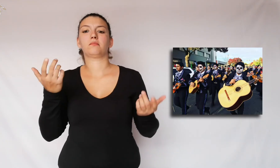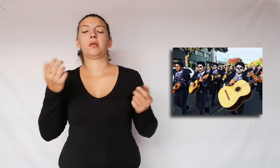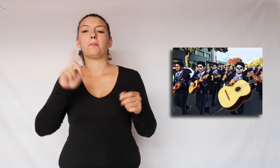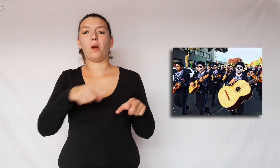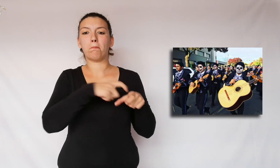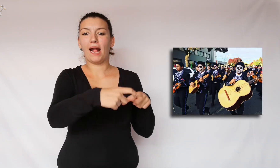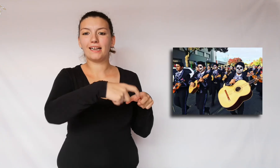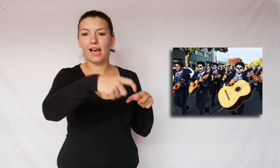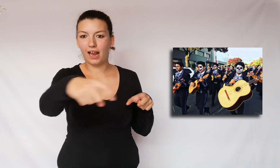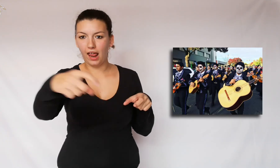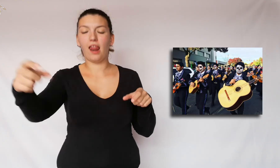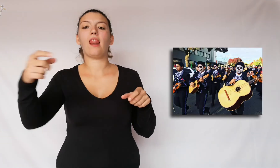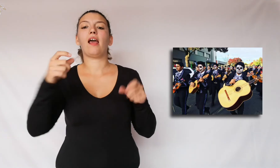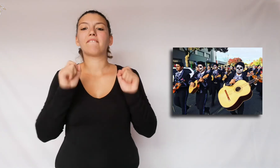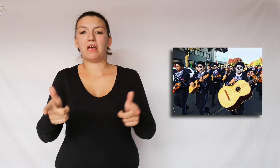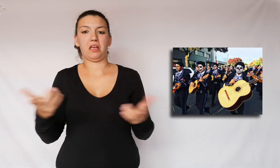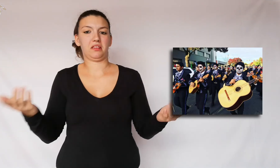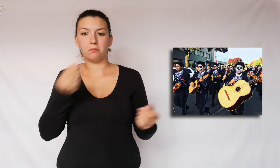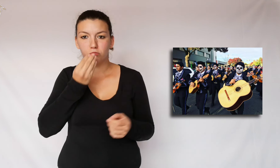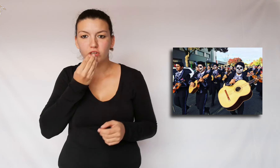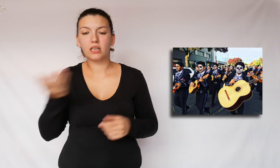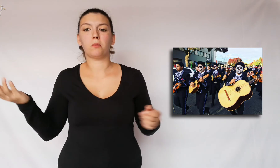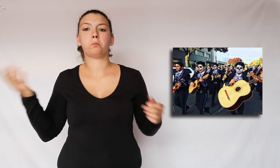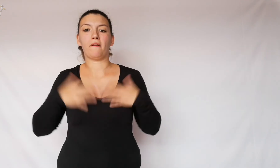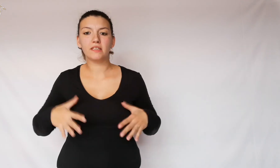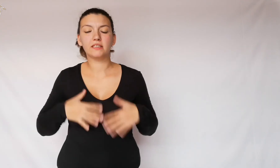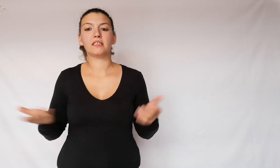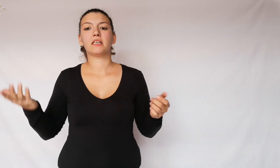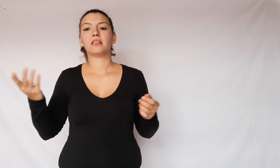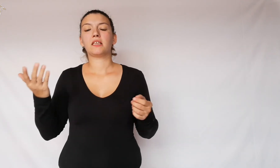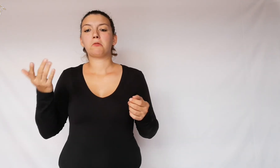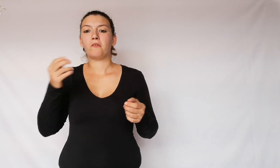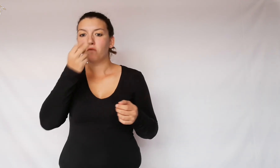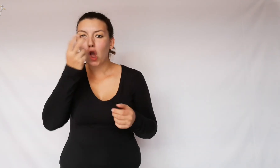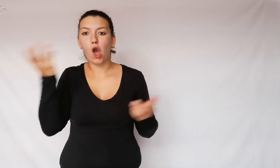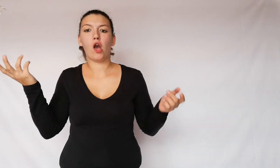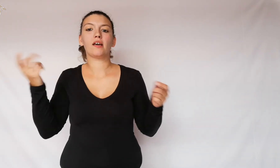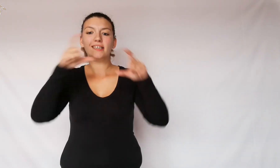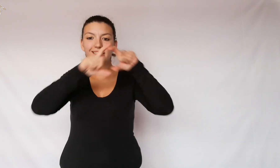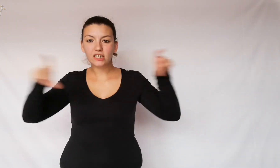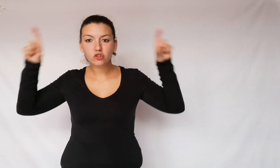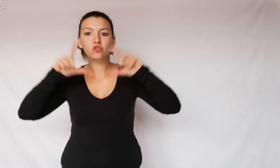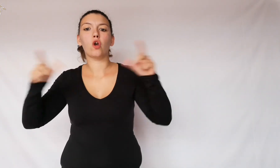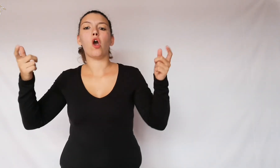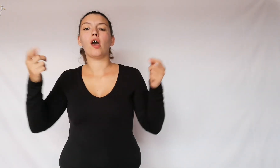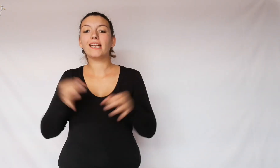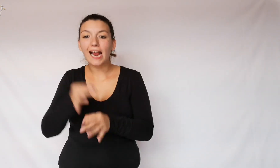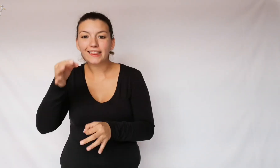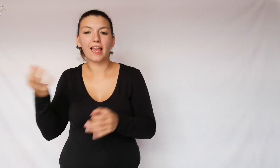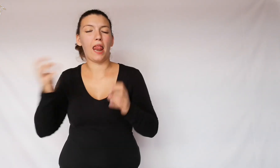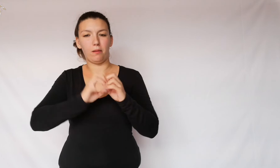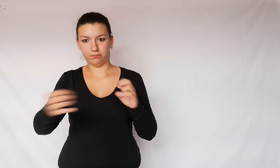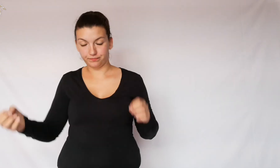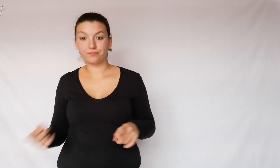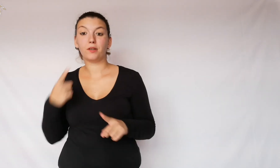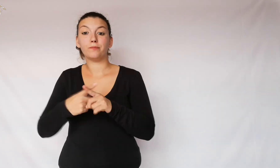there are also stalls selling food, clothes, flowers, banners, candles, etc.